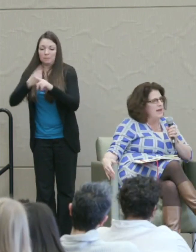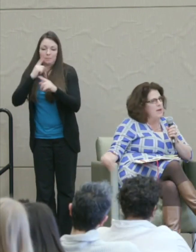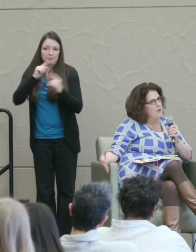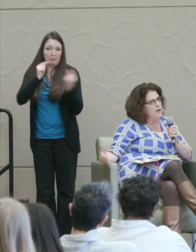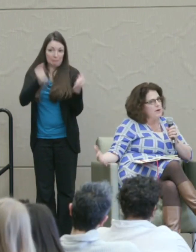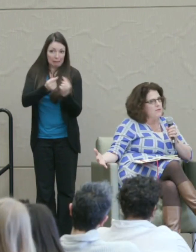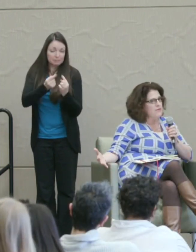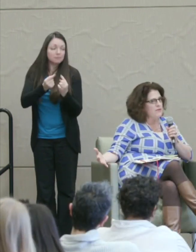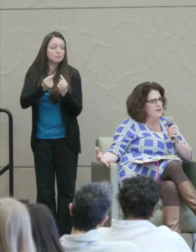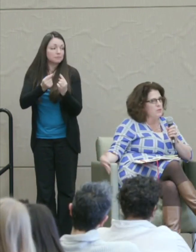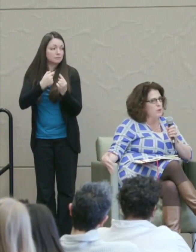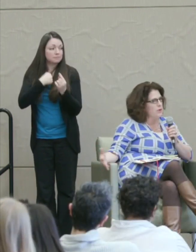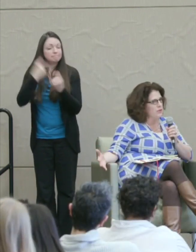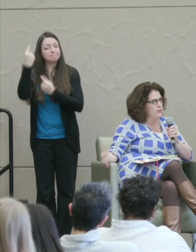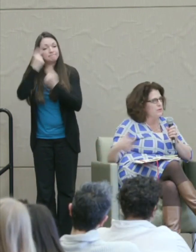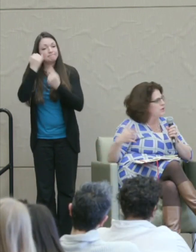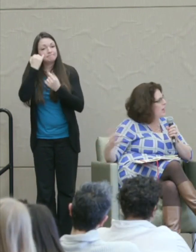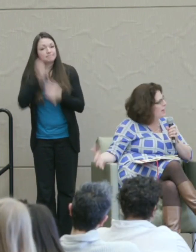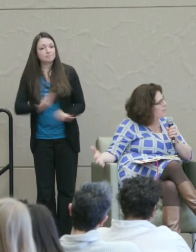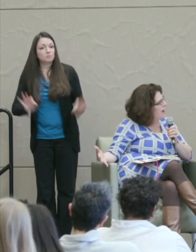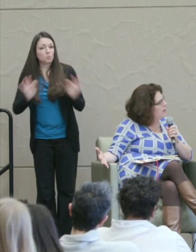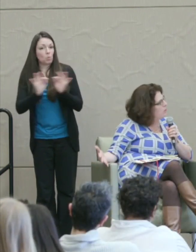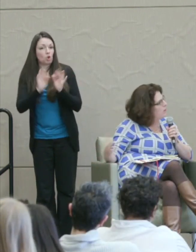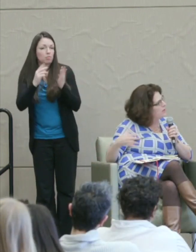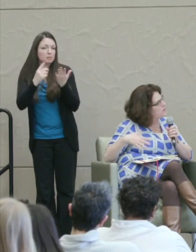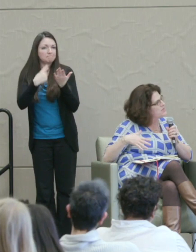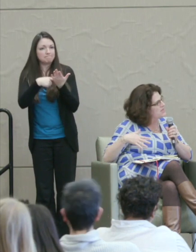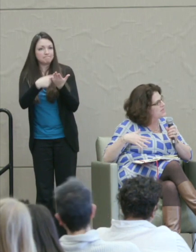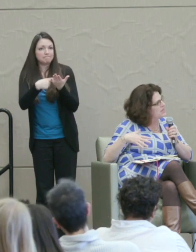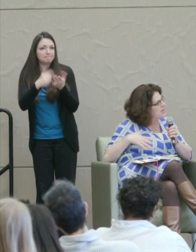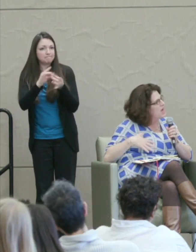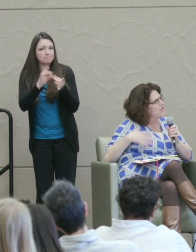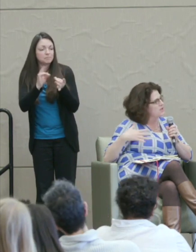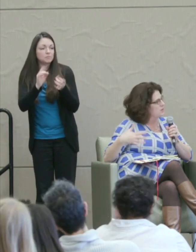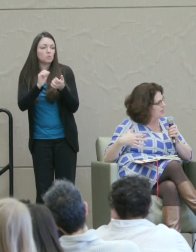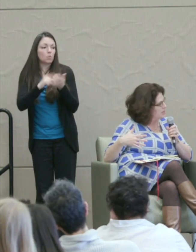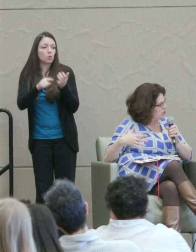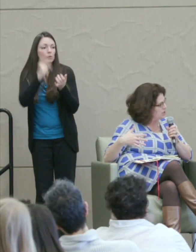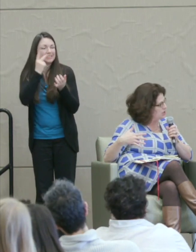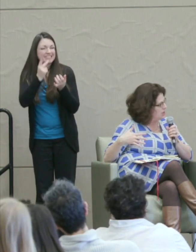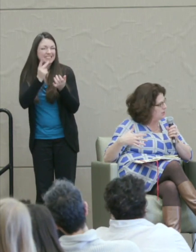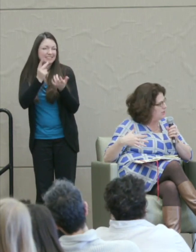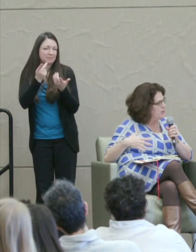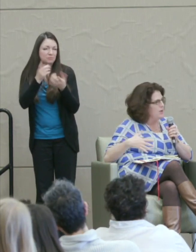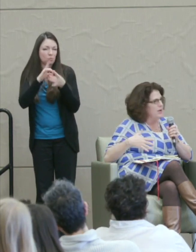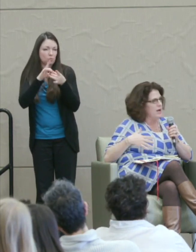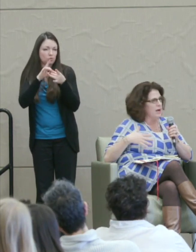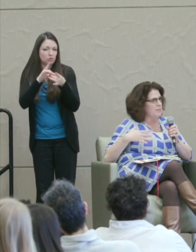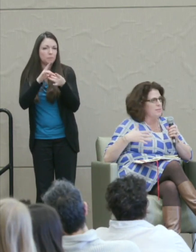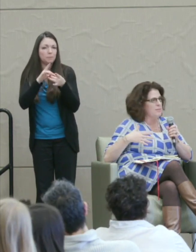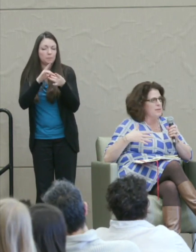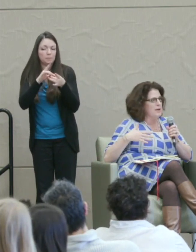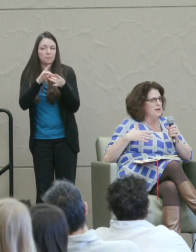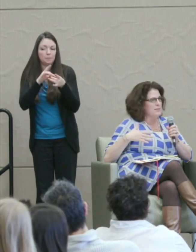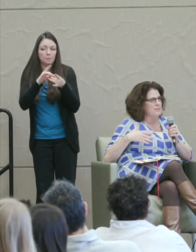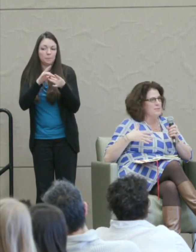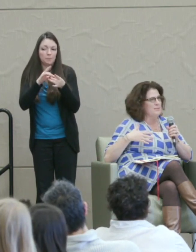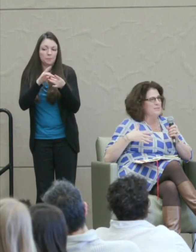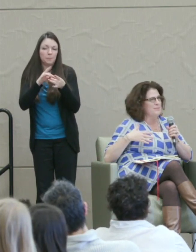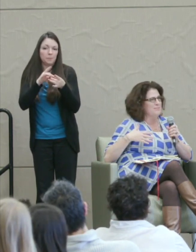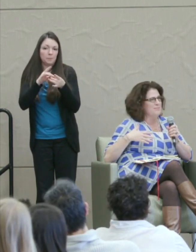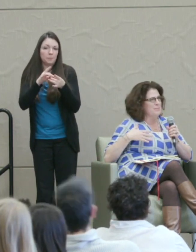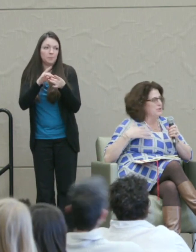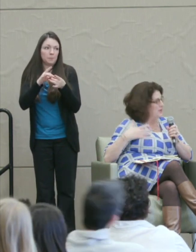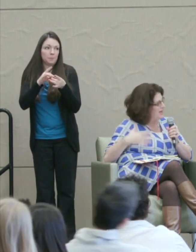And I wonder if it's worth sort of talking about what you see as the relationship between